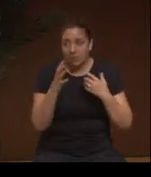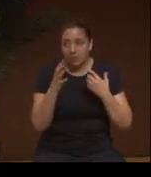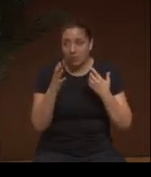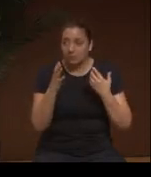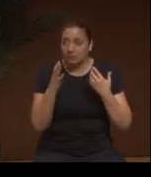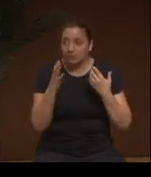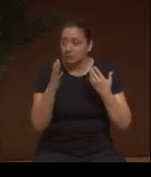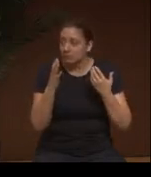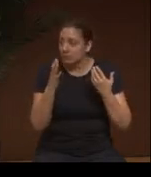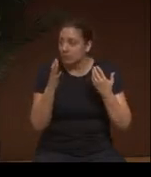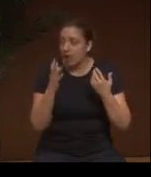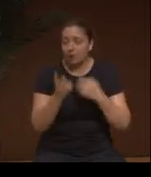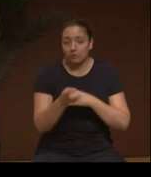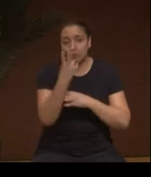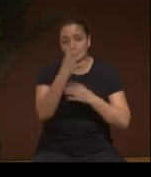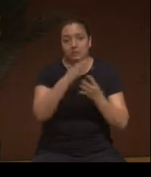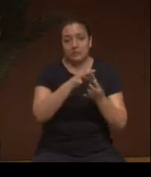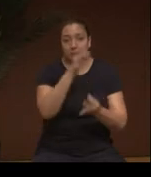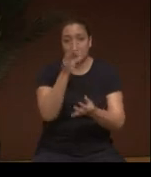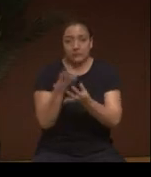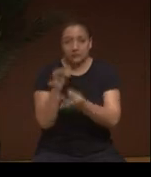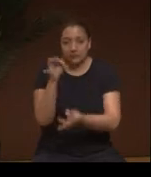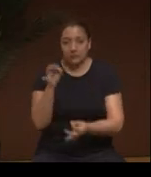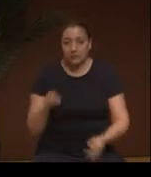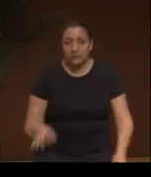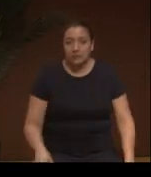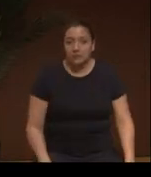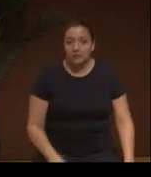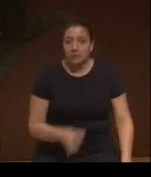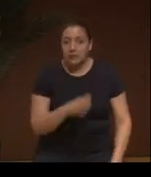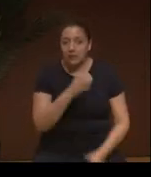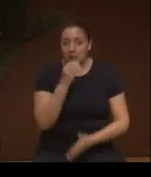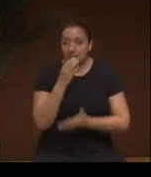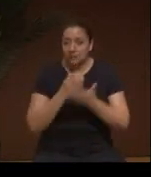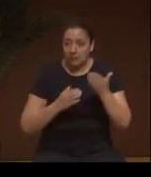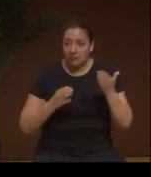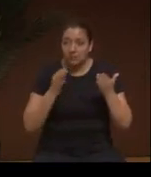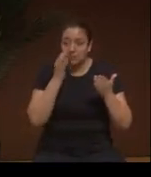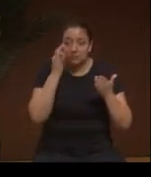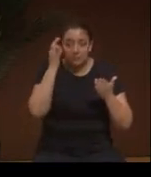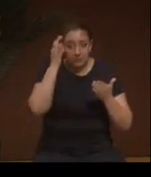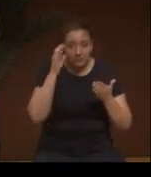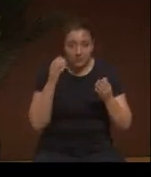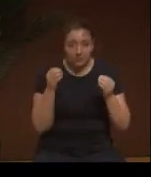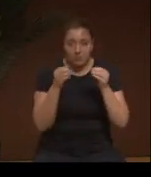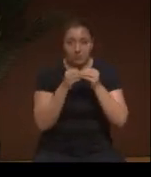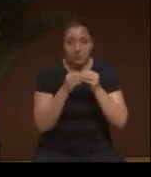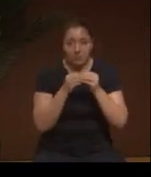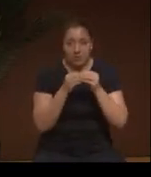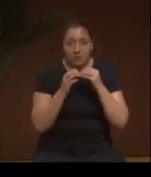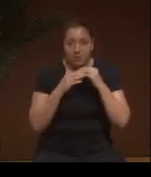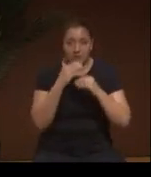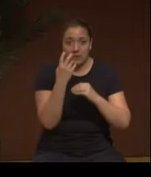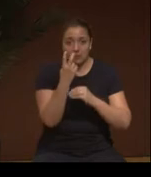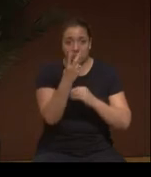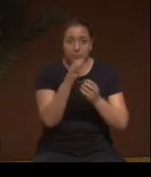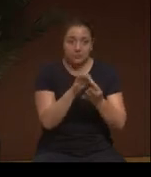Two-spirit. Right. Well some Indigenous peoples go even beyond two-spirit.